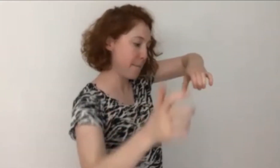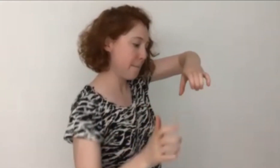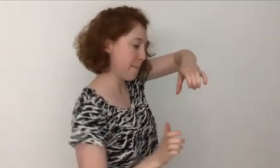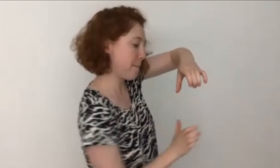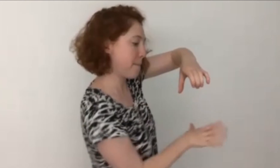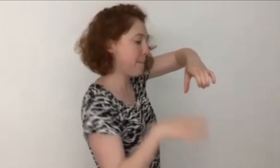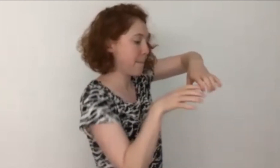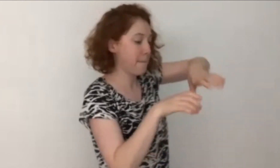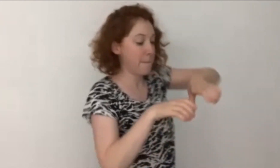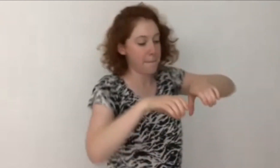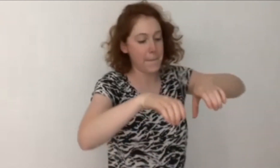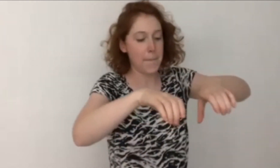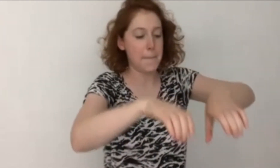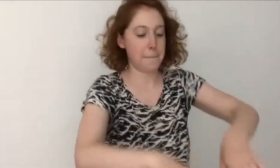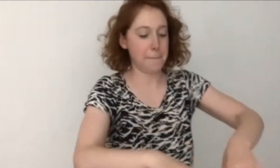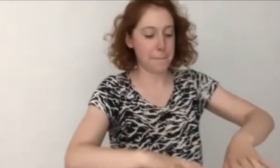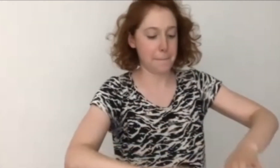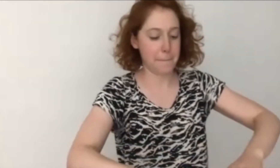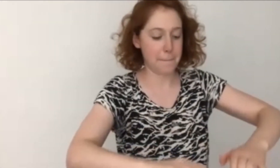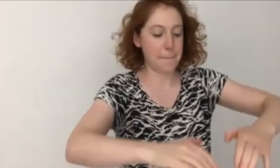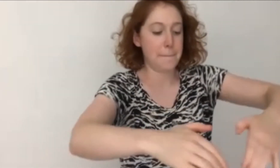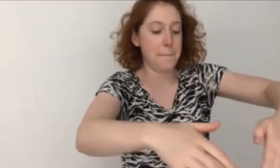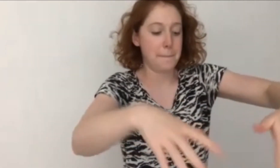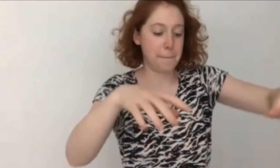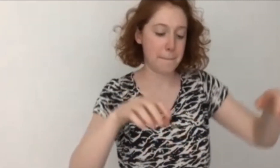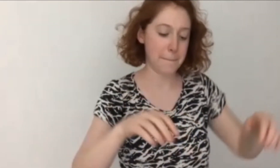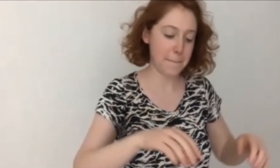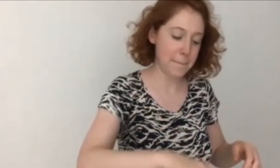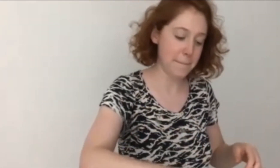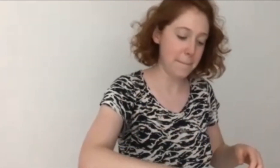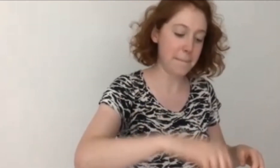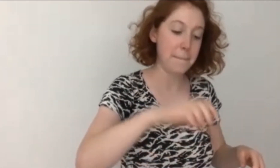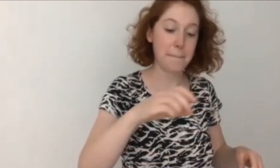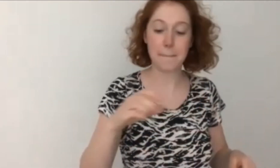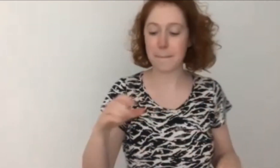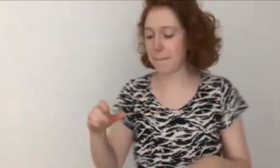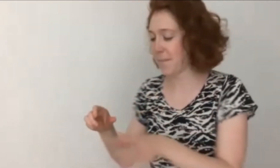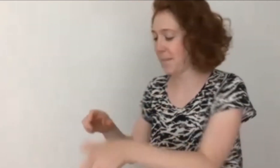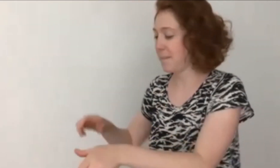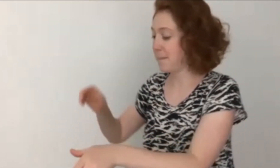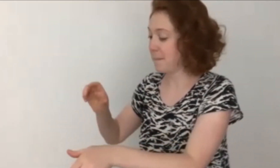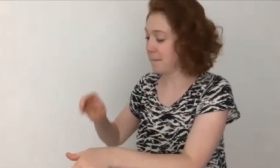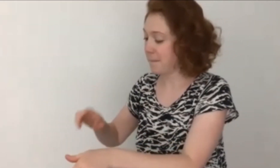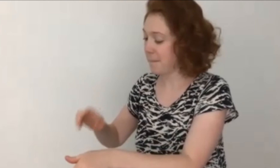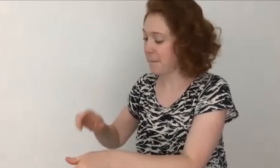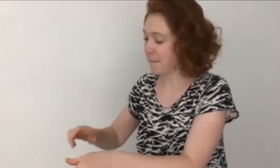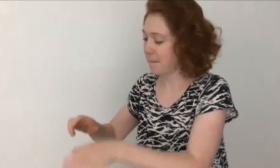Ah, she took it out of an extra little compartment there... Huh, looks like it's in a carton....